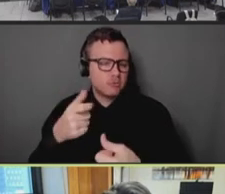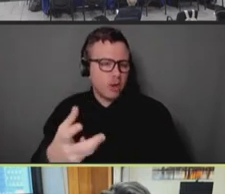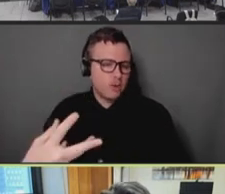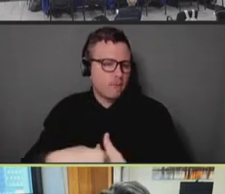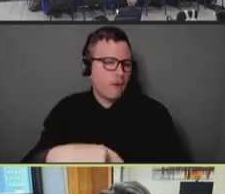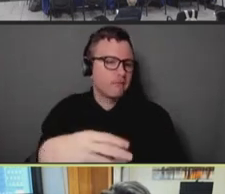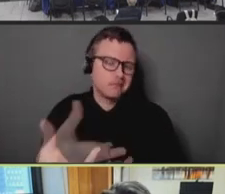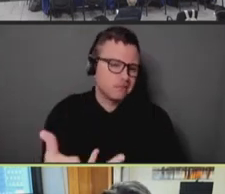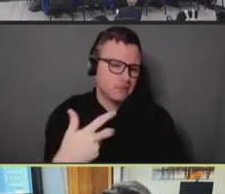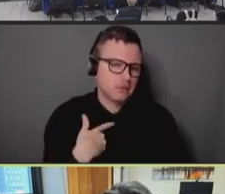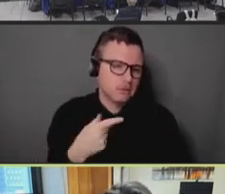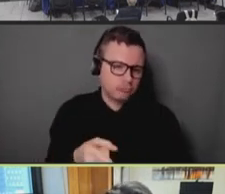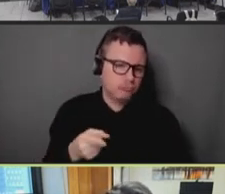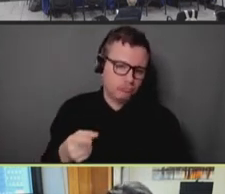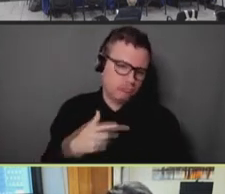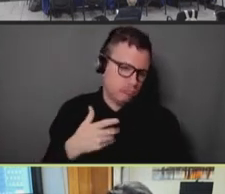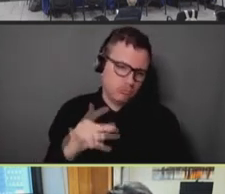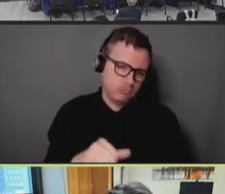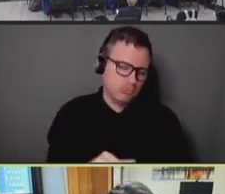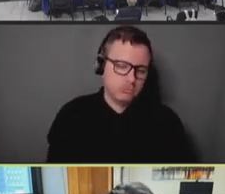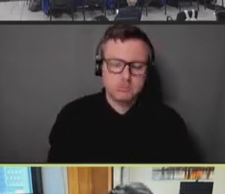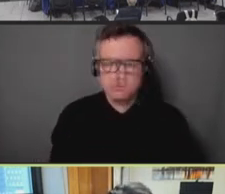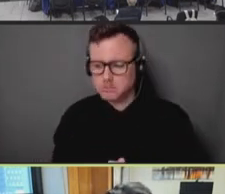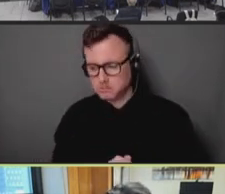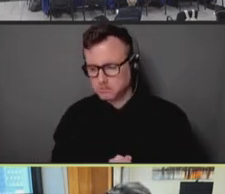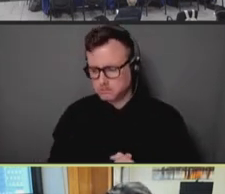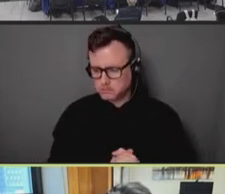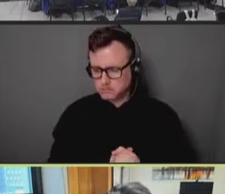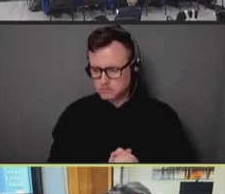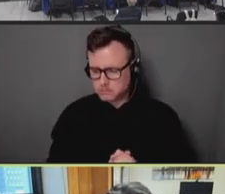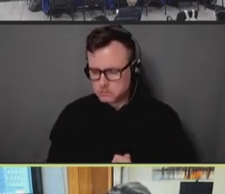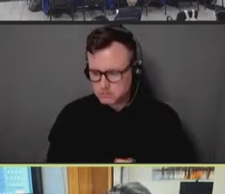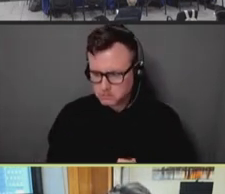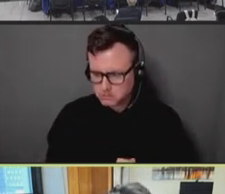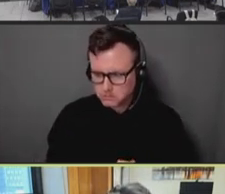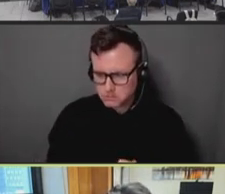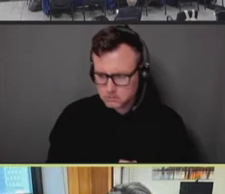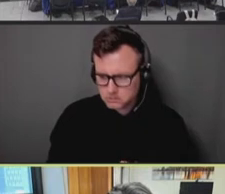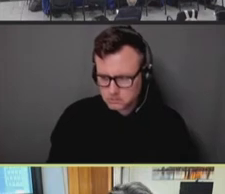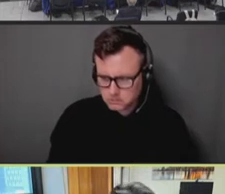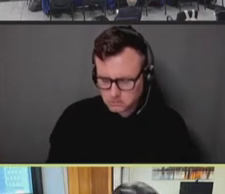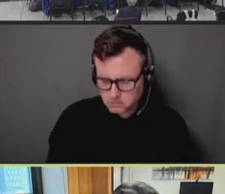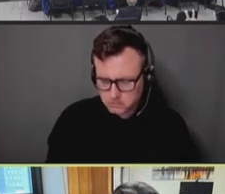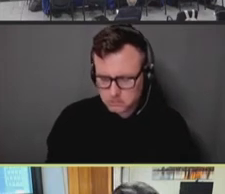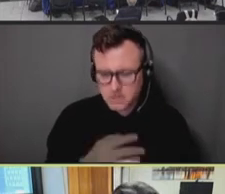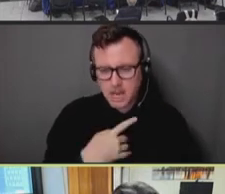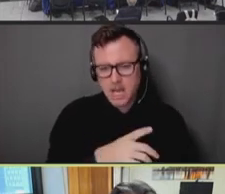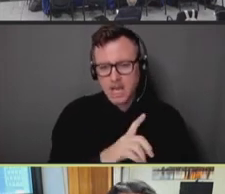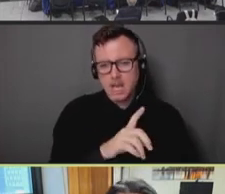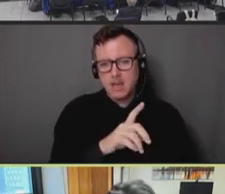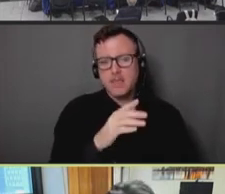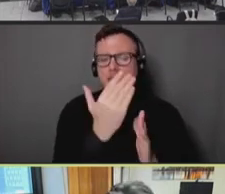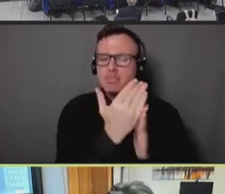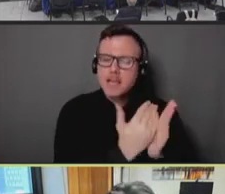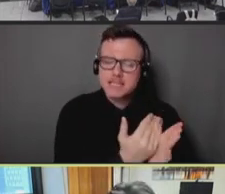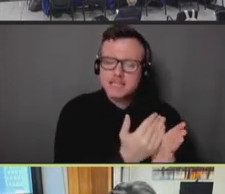We -- in many ways, the lessons are the same, but we haven't had the time, necessarily,